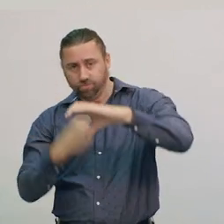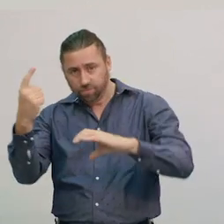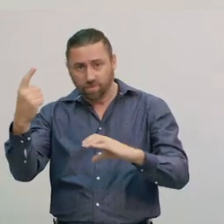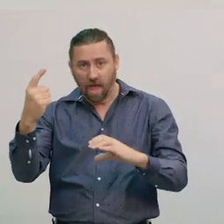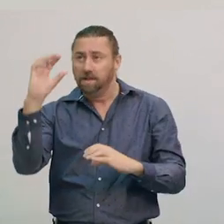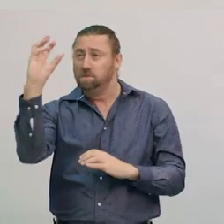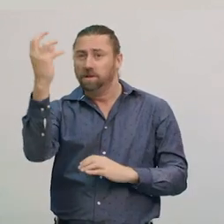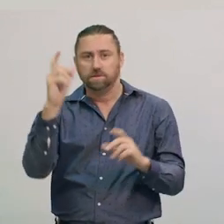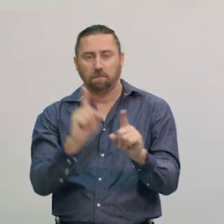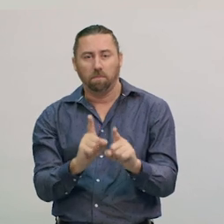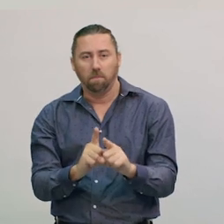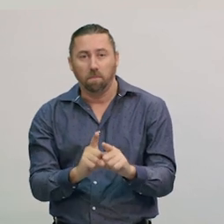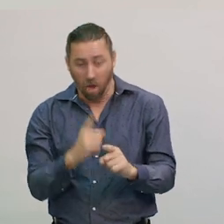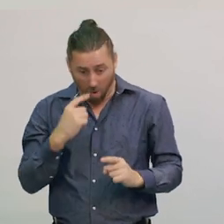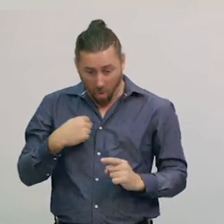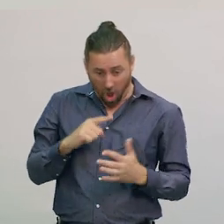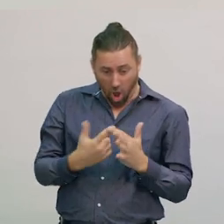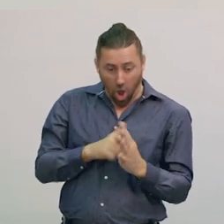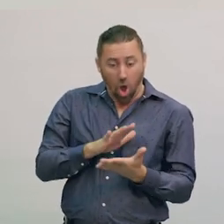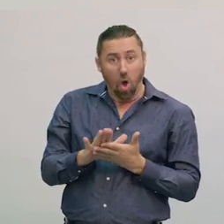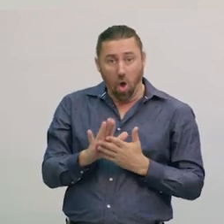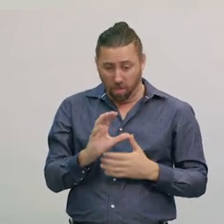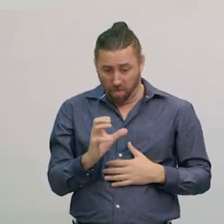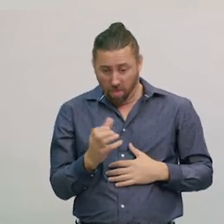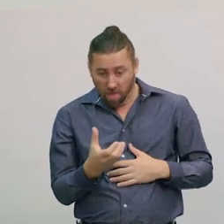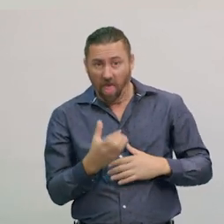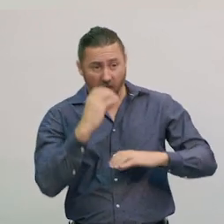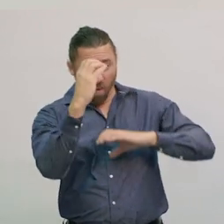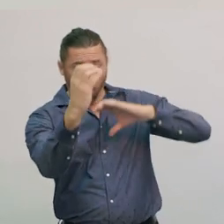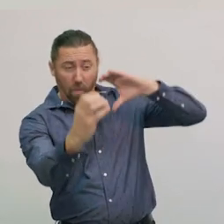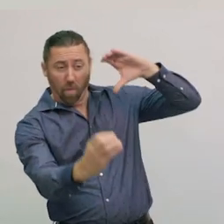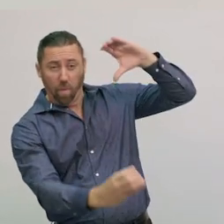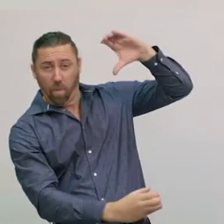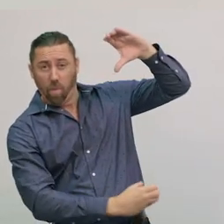This is despite the Earth also spinning on its axis and orbiting the Sun.